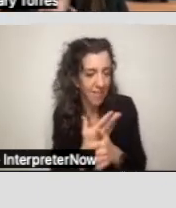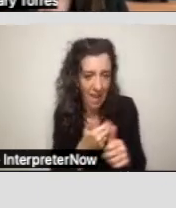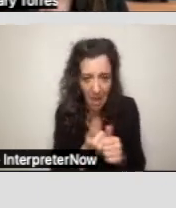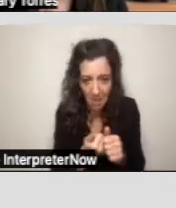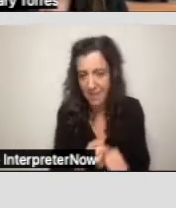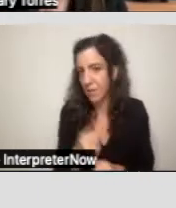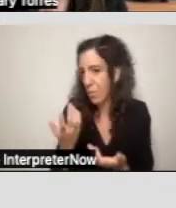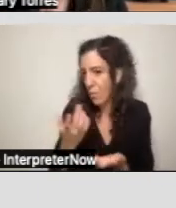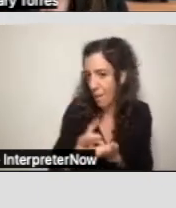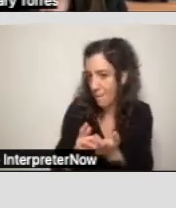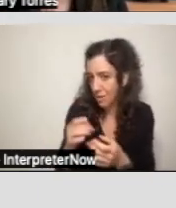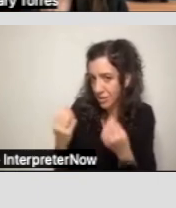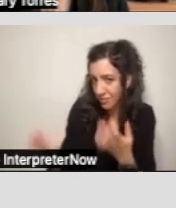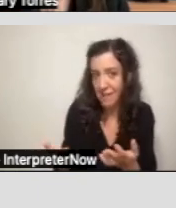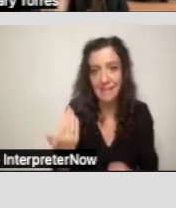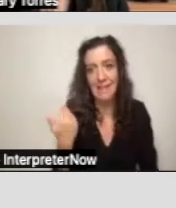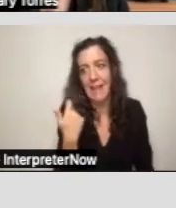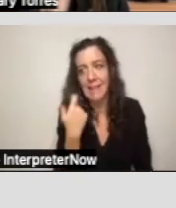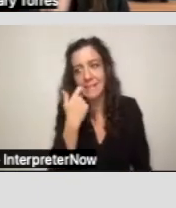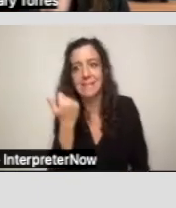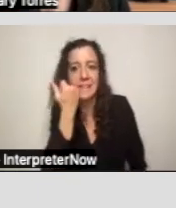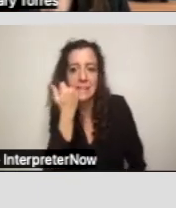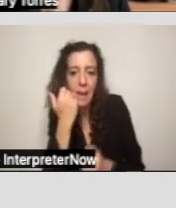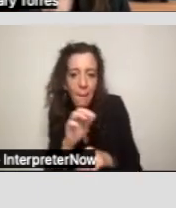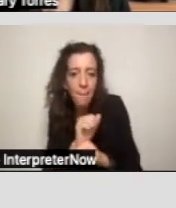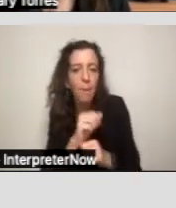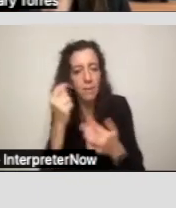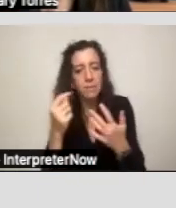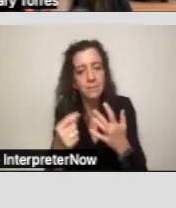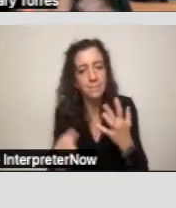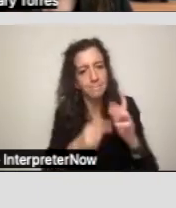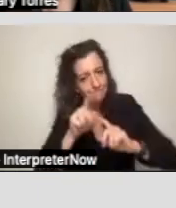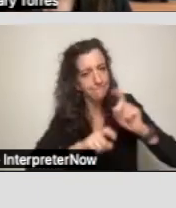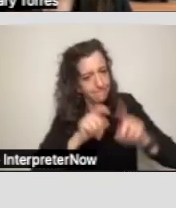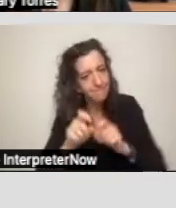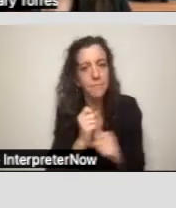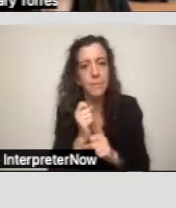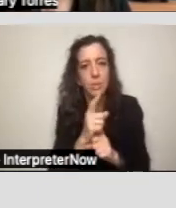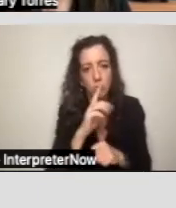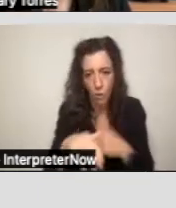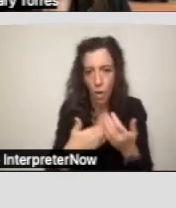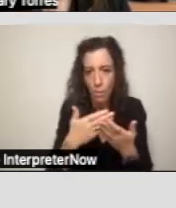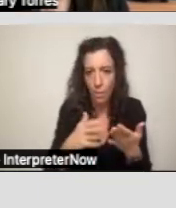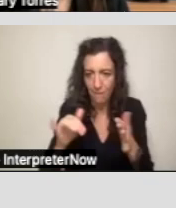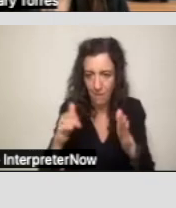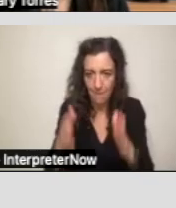The last dentist appointment? We want to make sure that all aspects of the individual is taken care of.